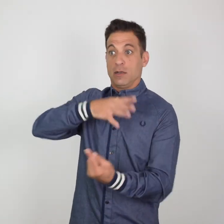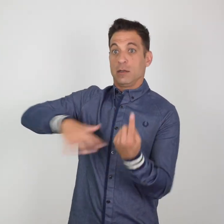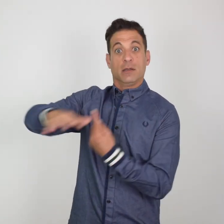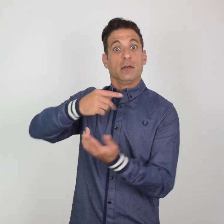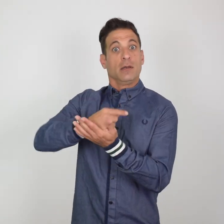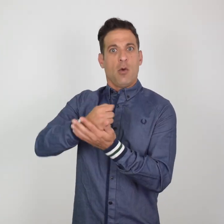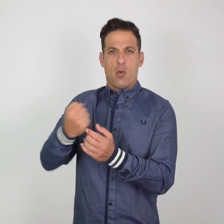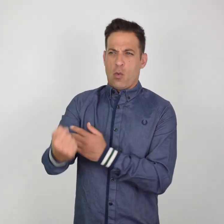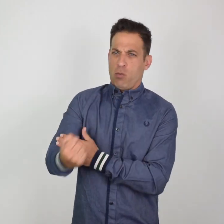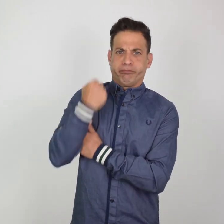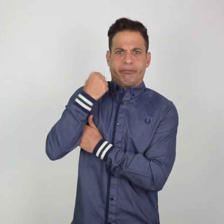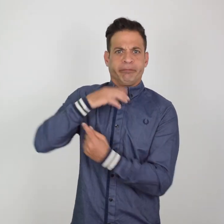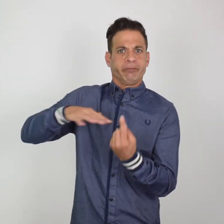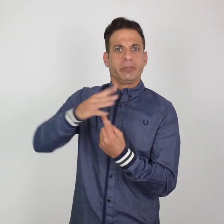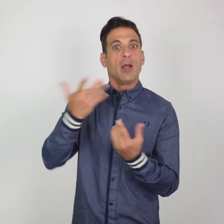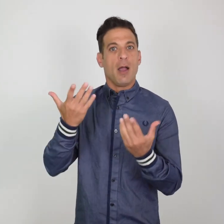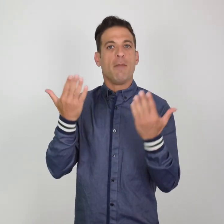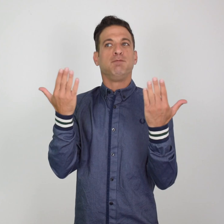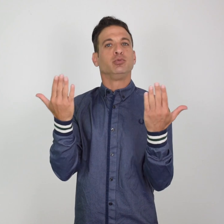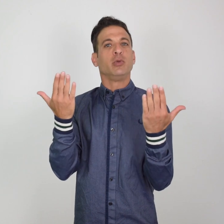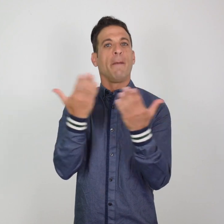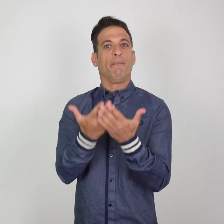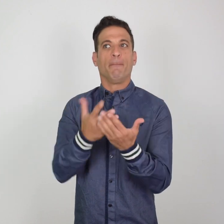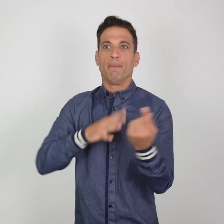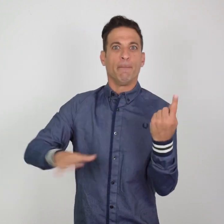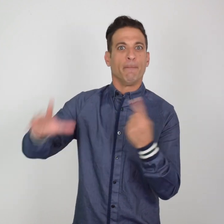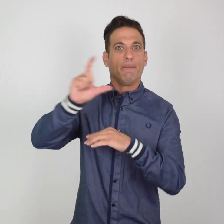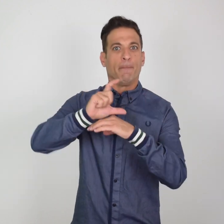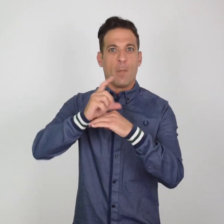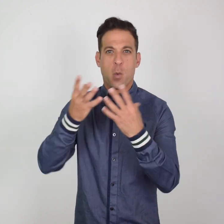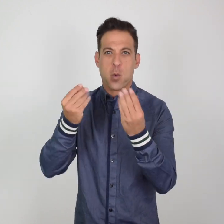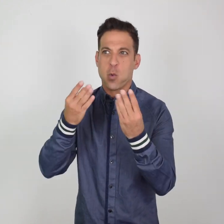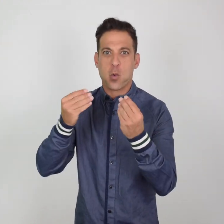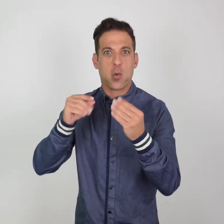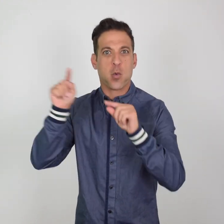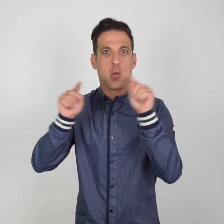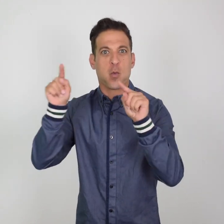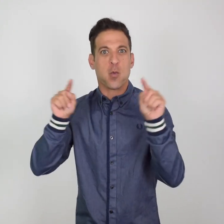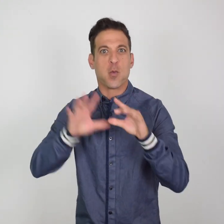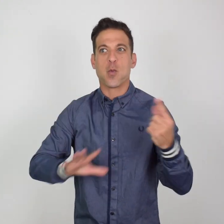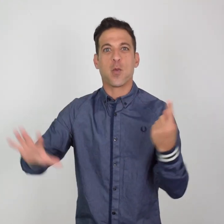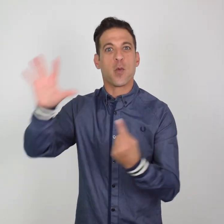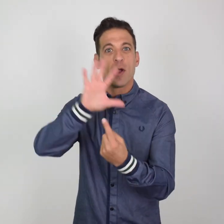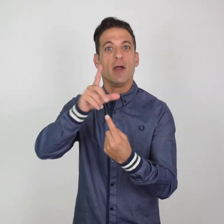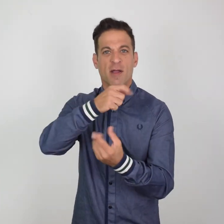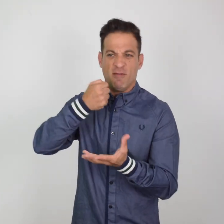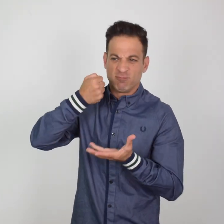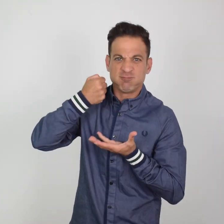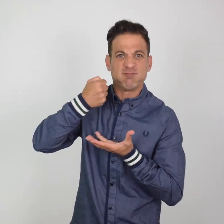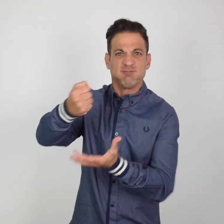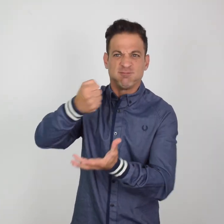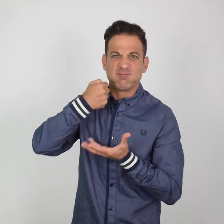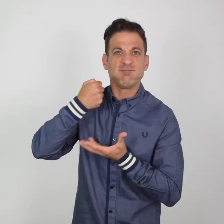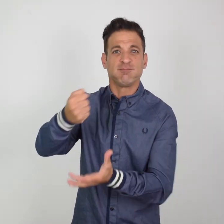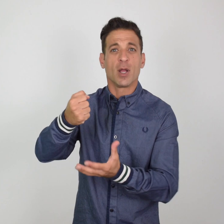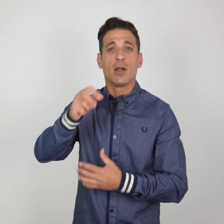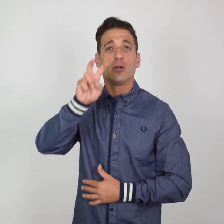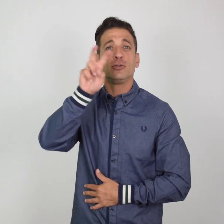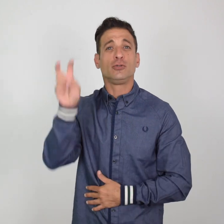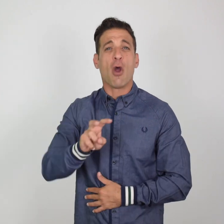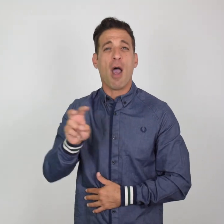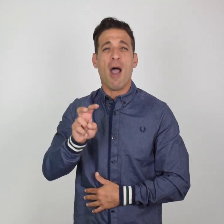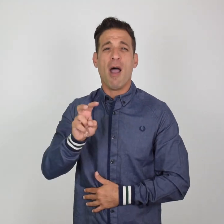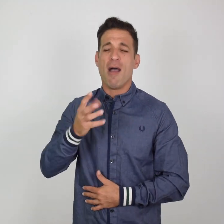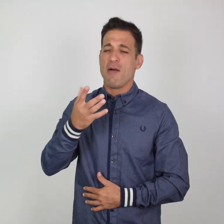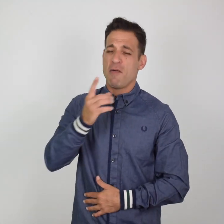of supplies to a Deaf and Blind school. He donated food supplies